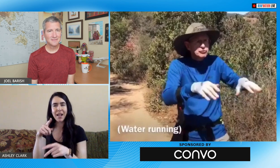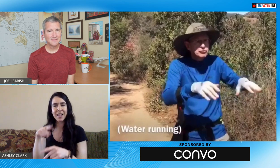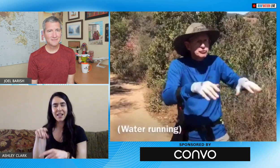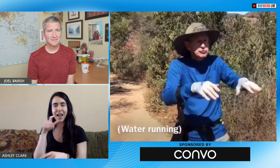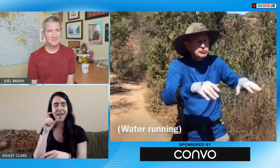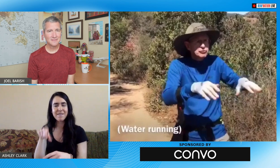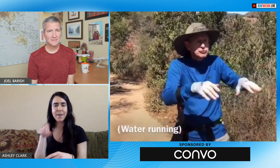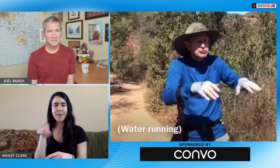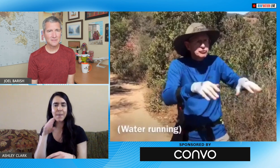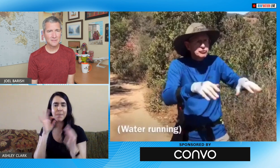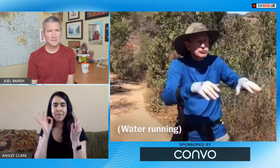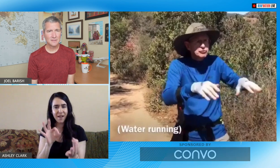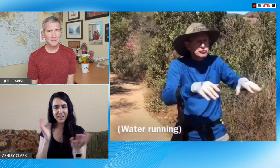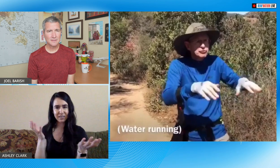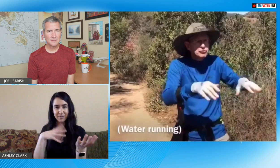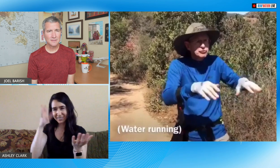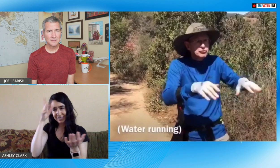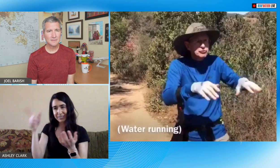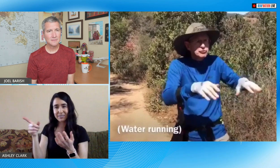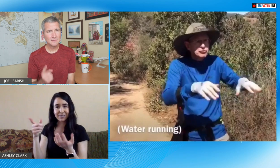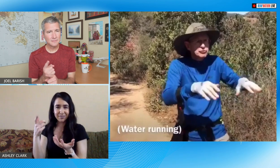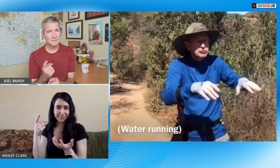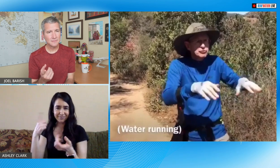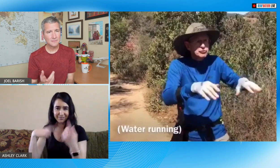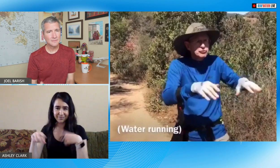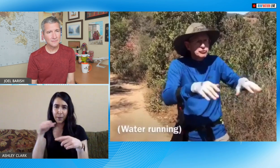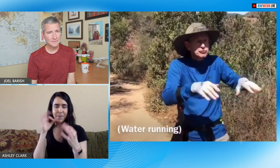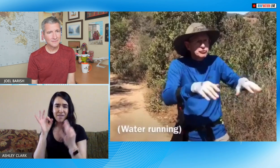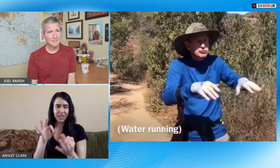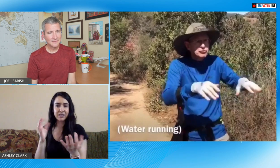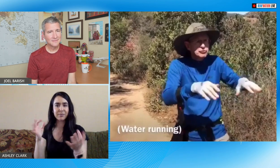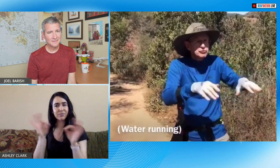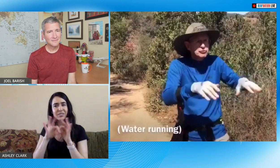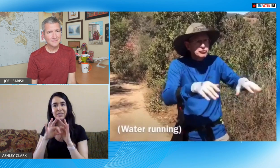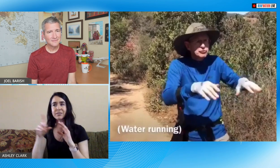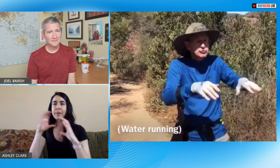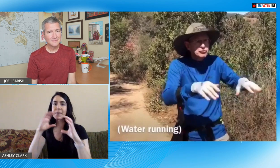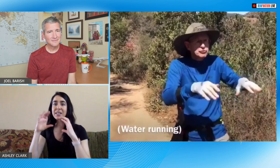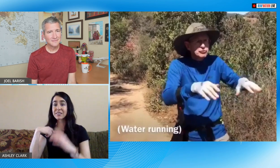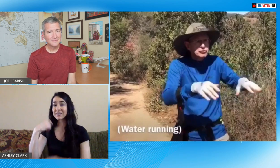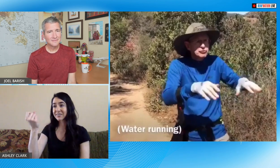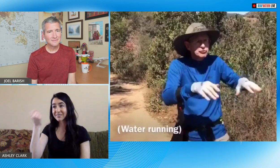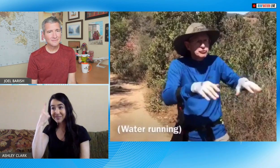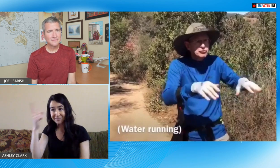good relationship with my dad and I my dad is a good example of you don't have